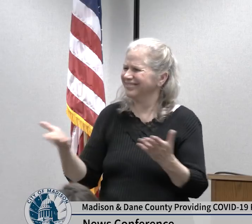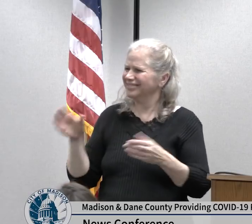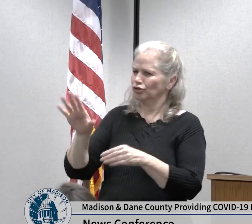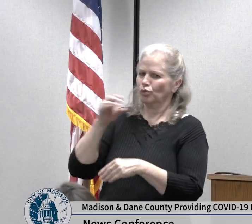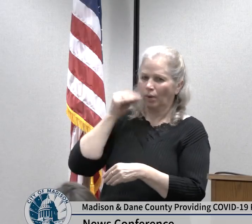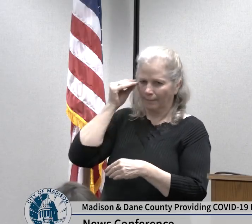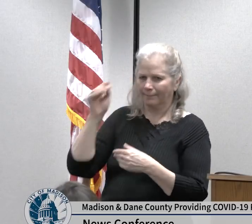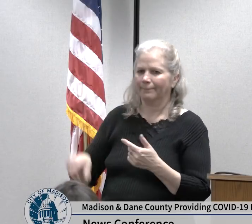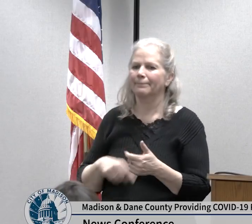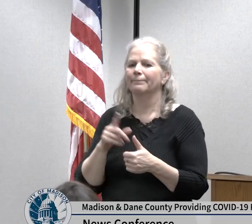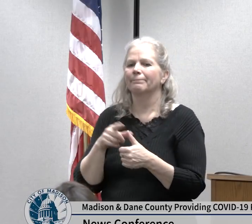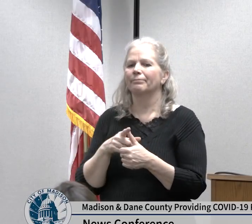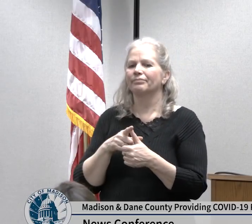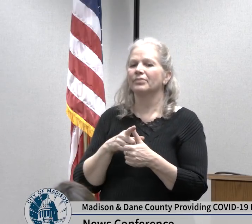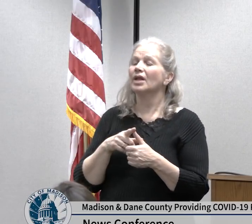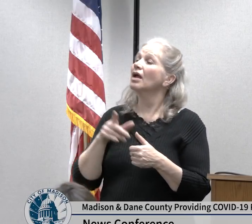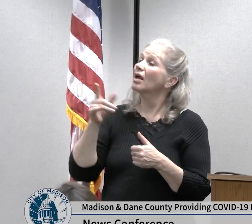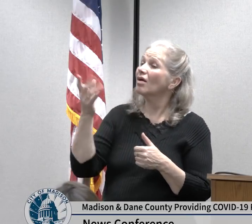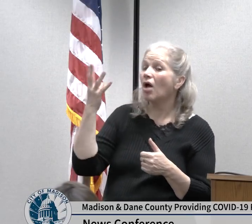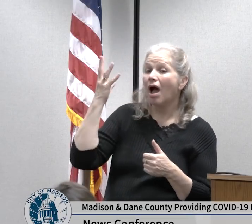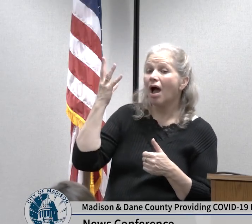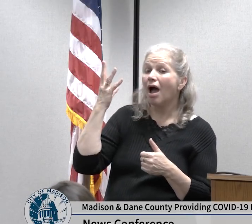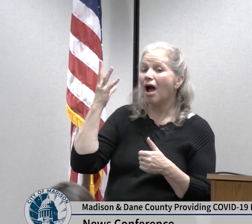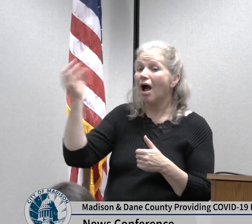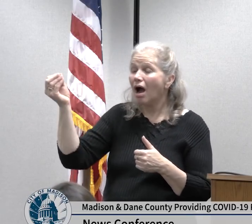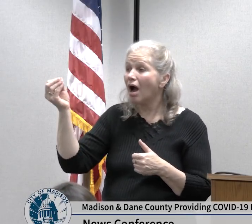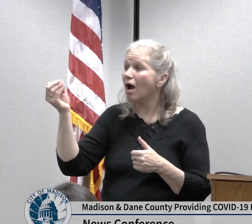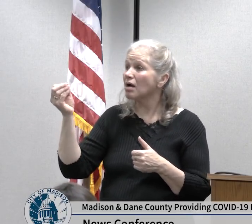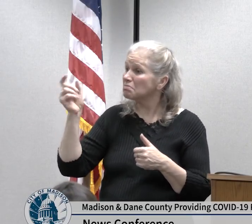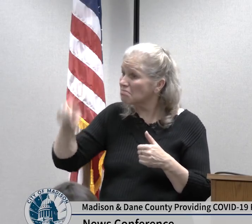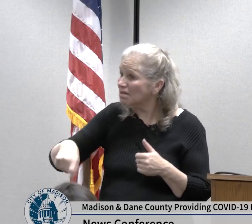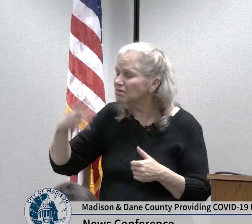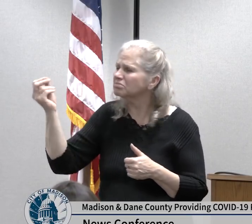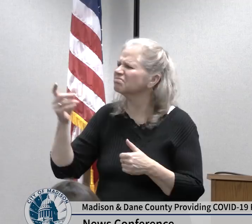non-essential travel to places with coronavirus this includes both